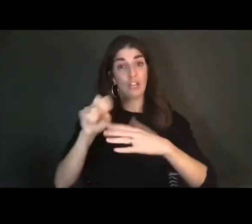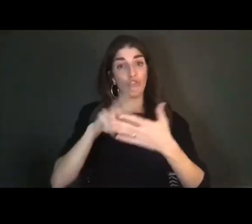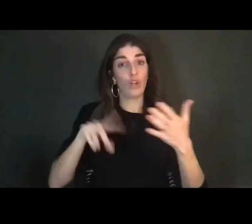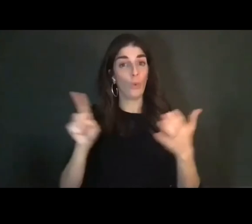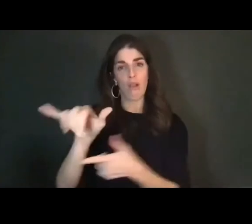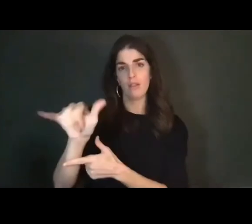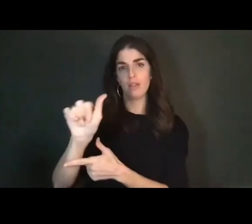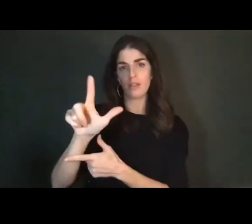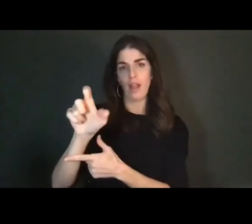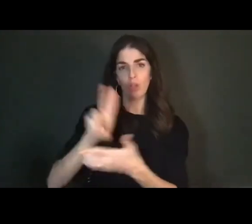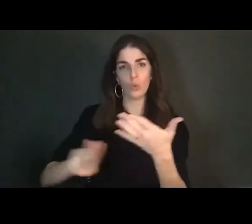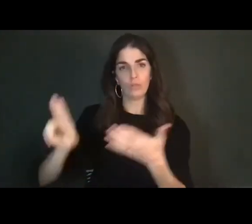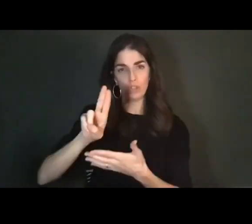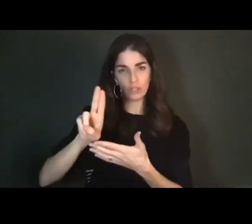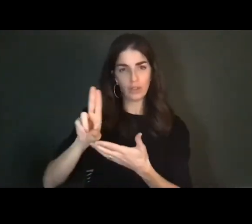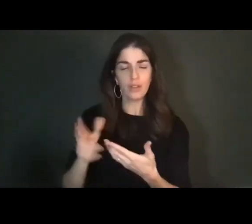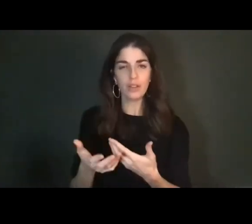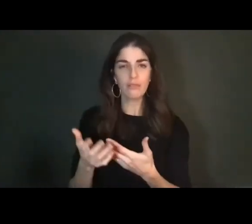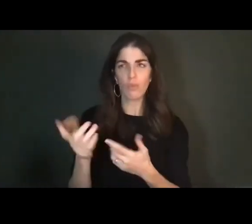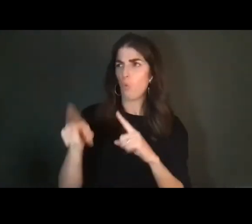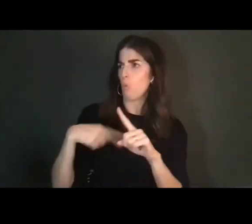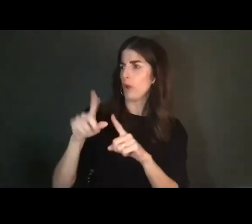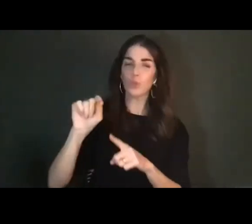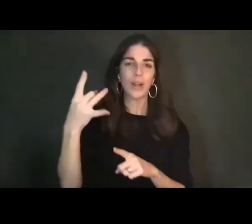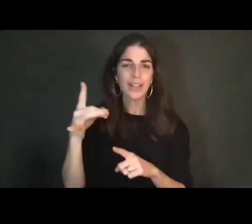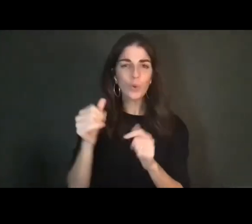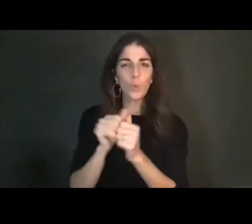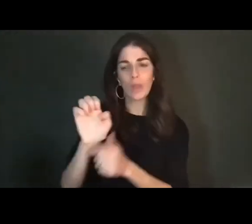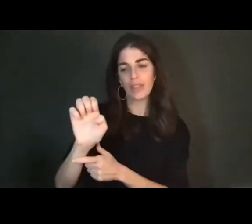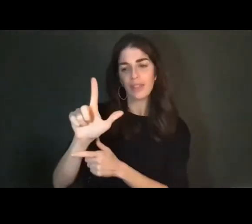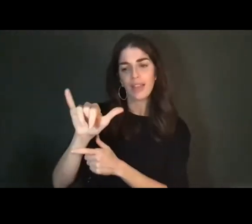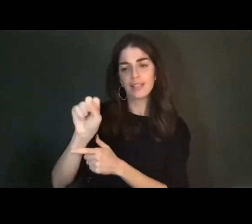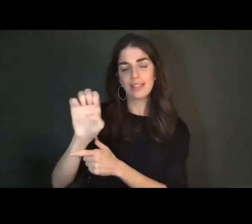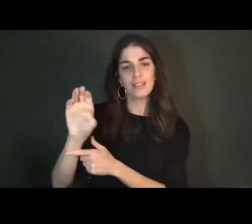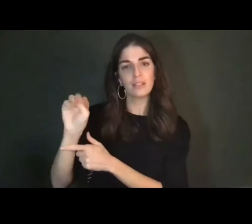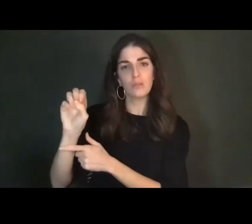at Yale University as part of [indiscernible] Symposium in 2018 with Elise Morrison, and